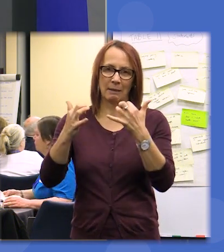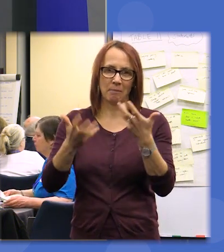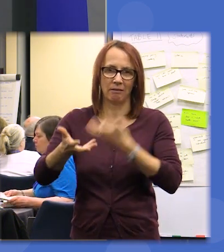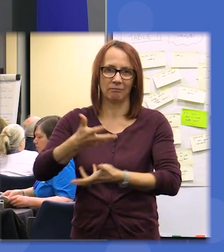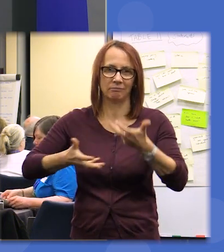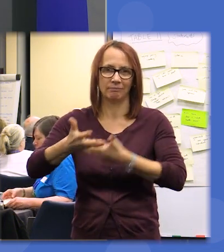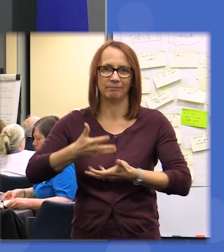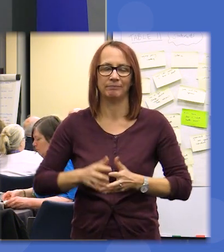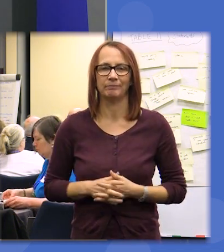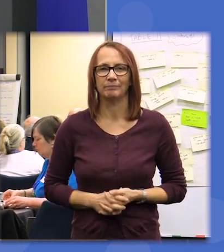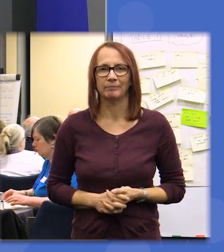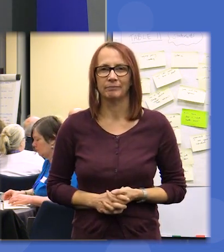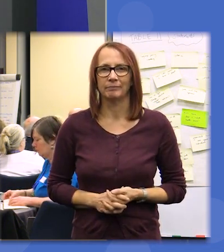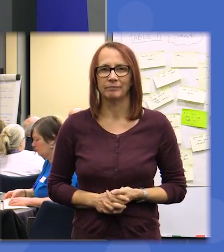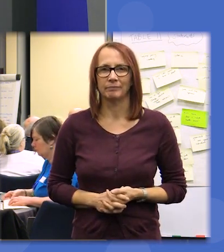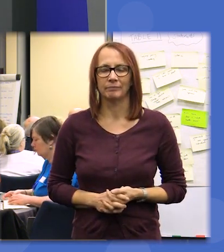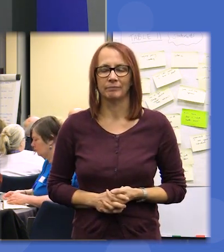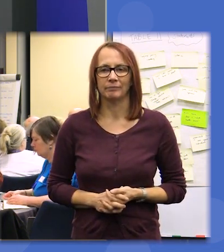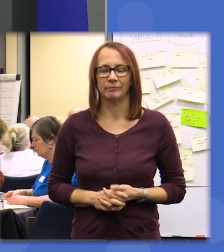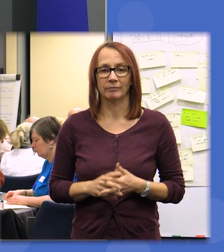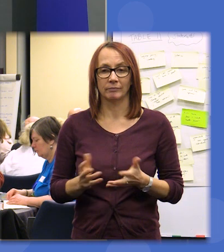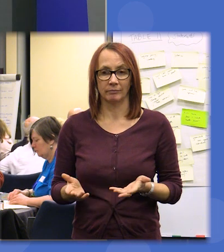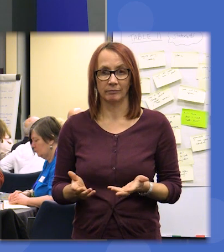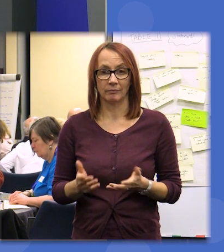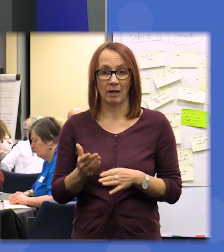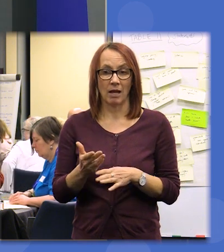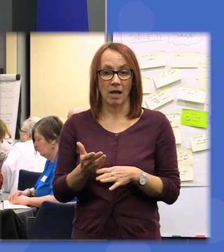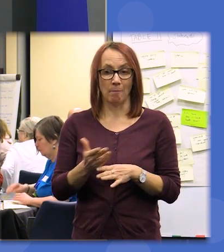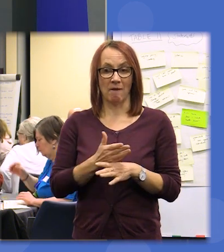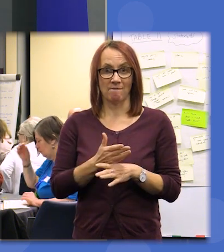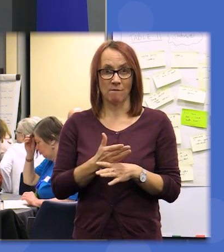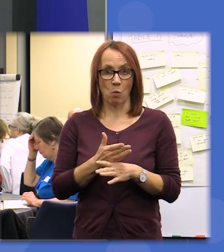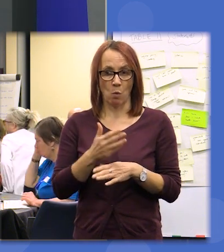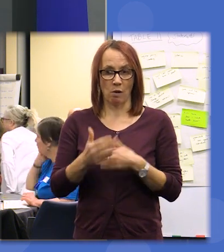so I'm gonna hand over before we move onto anything to Kate who's going to